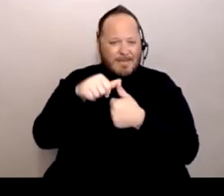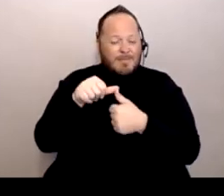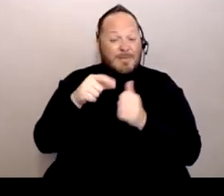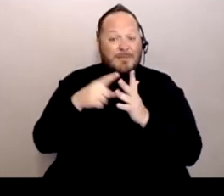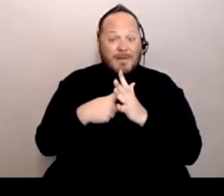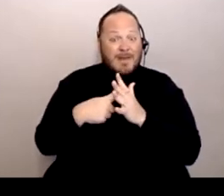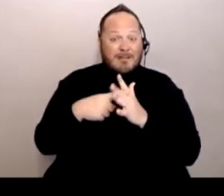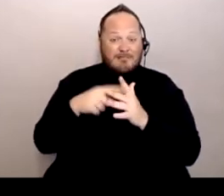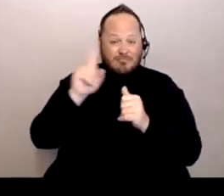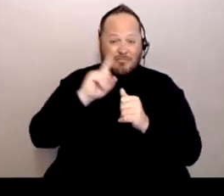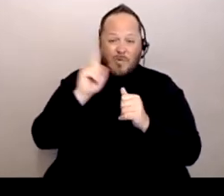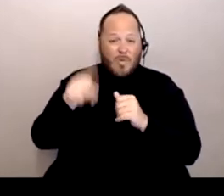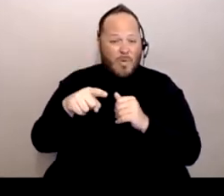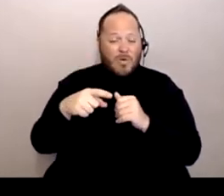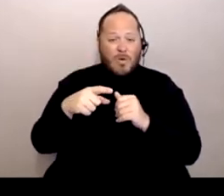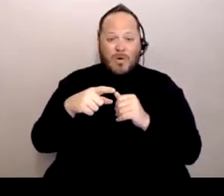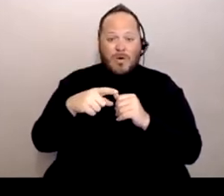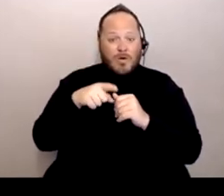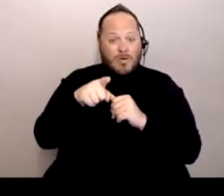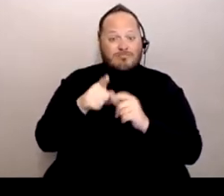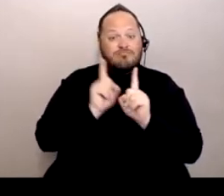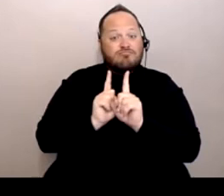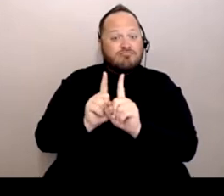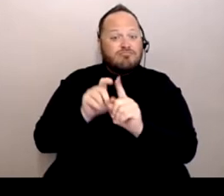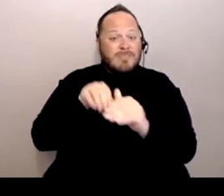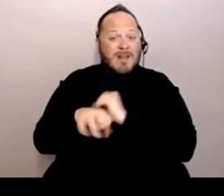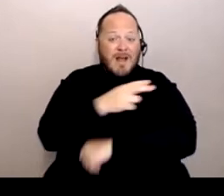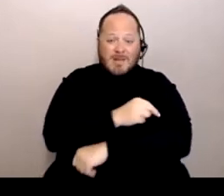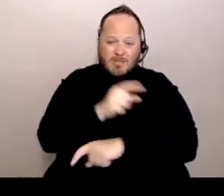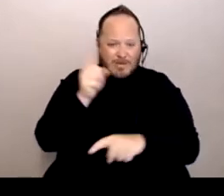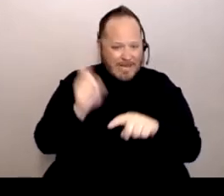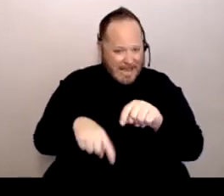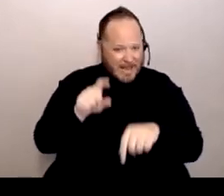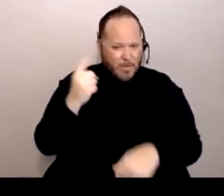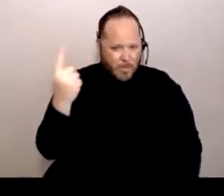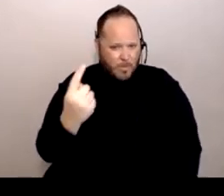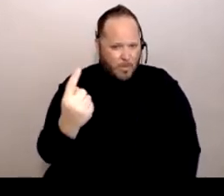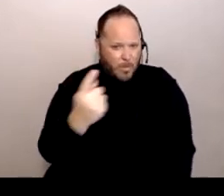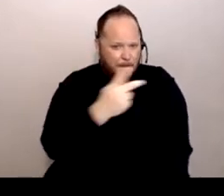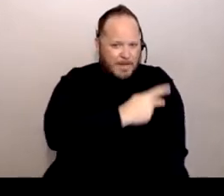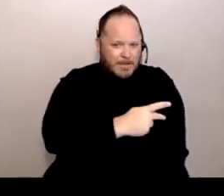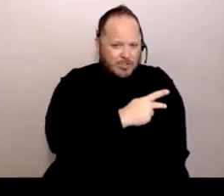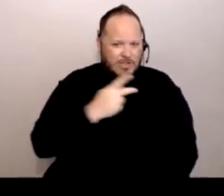into the hospitals except for the patient. And so that's hard because, like for myself, I can't use my hands.